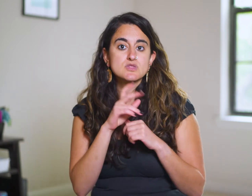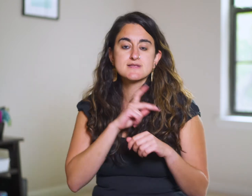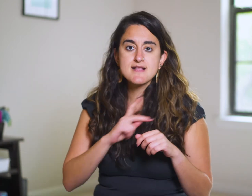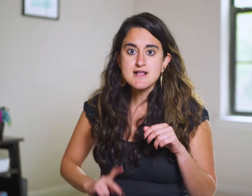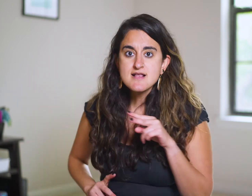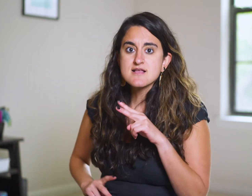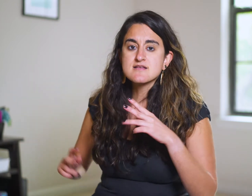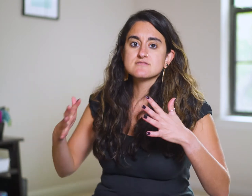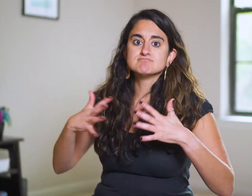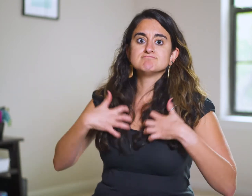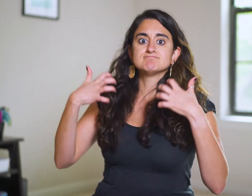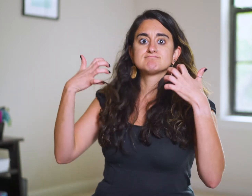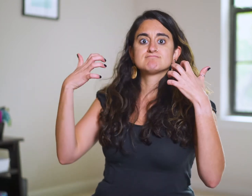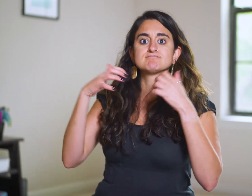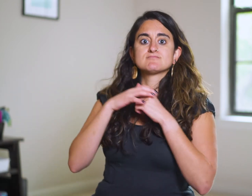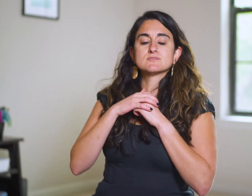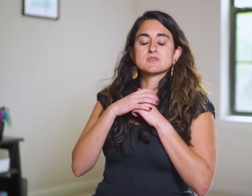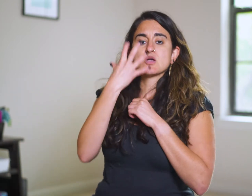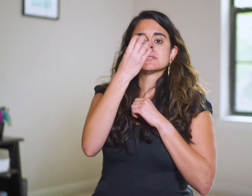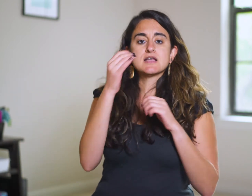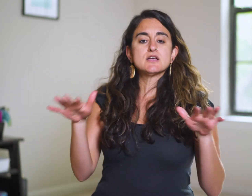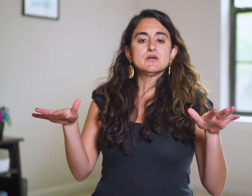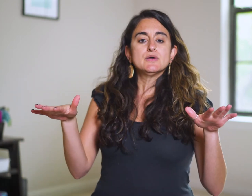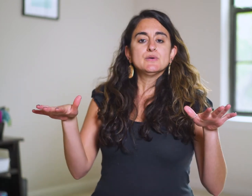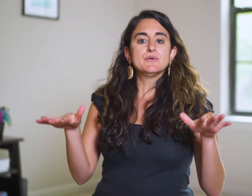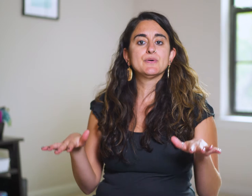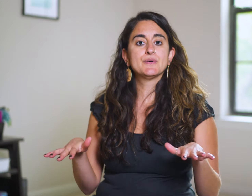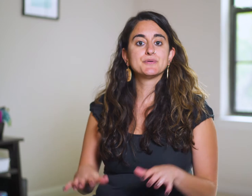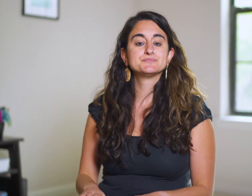The king is furious, so he goes outside to cool off.